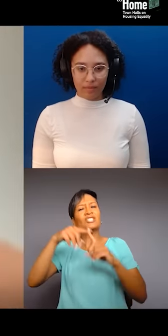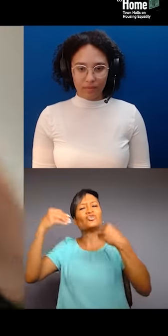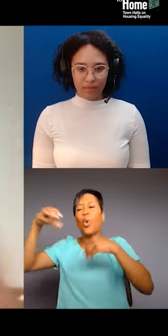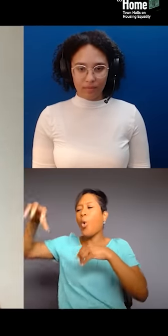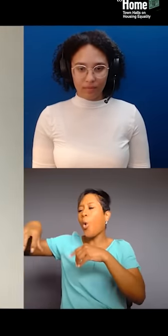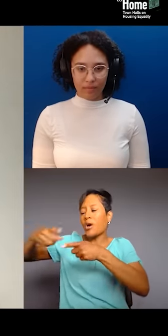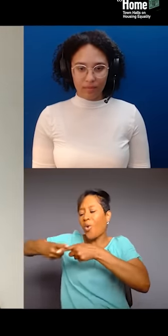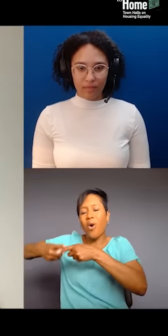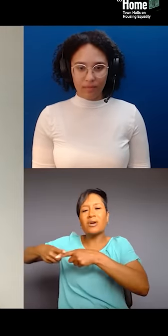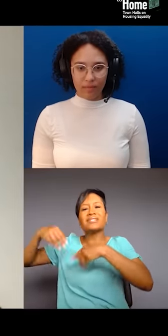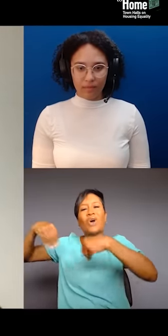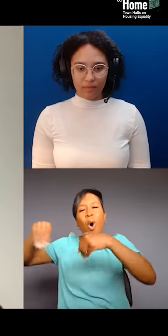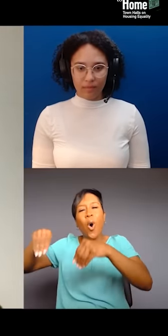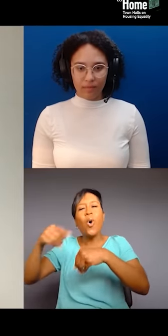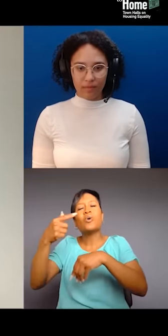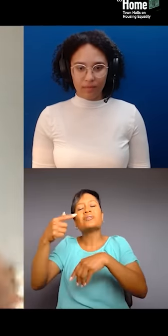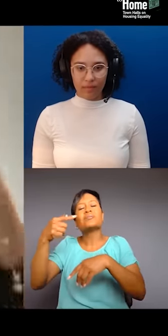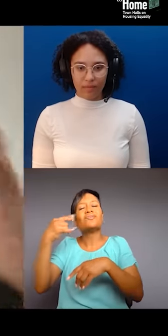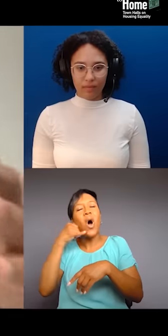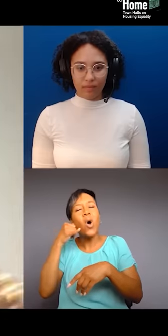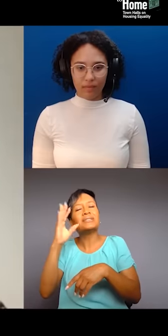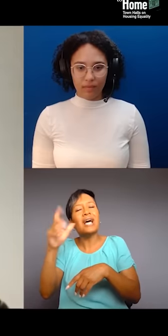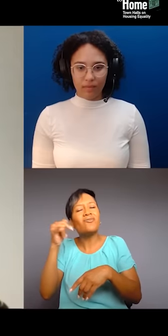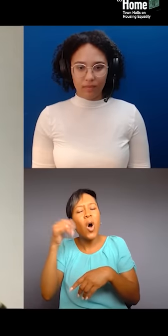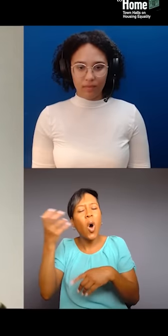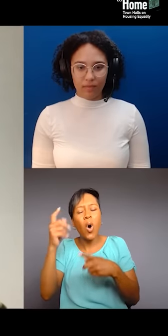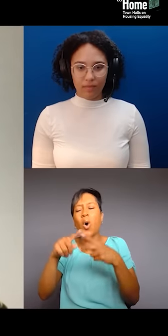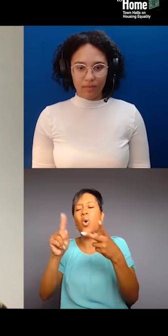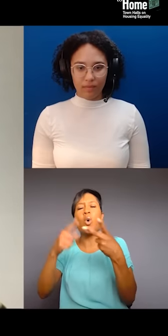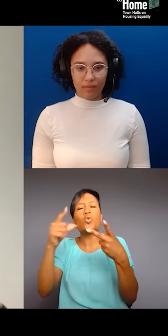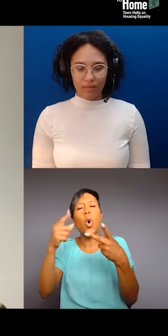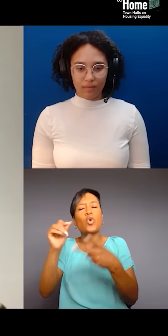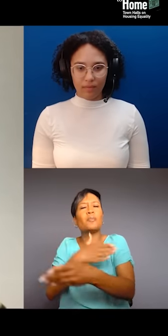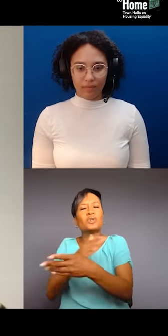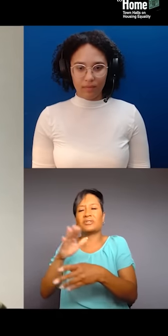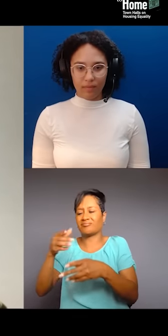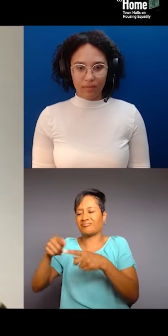and played Go-Go music for 25 years on the corner right down the street from Howard University.